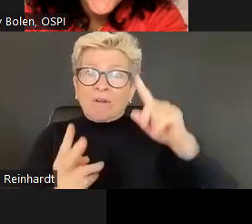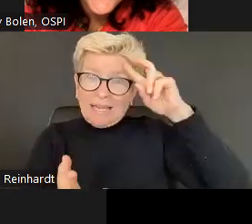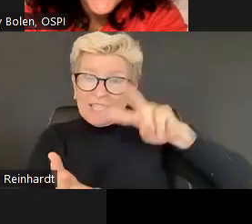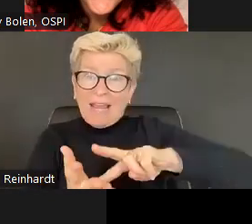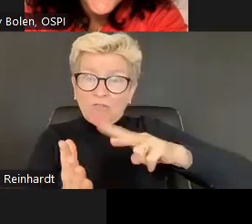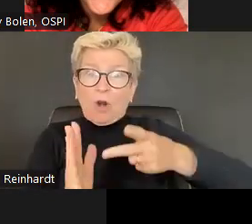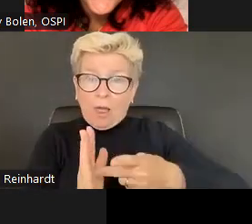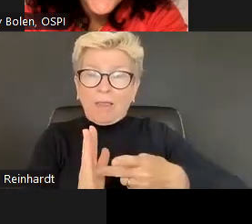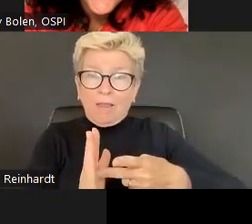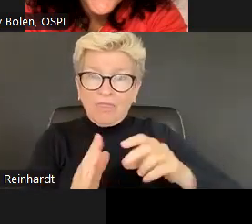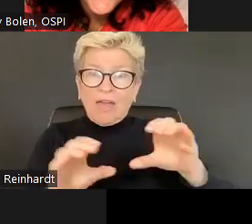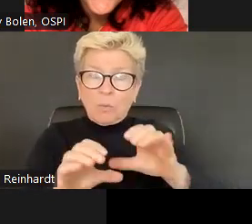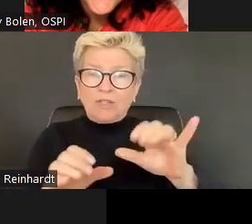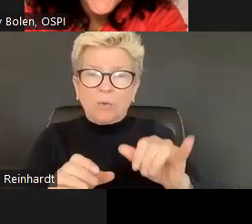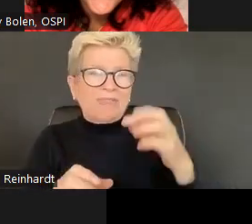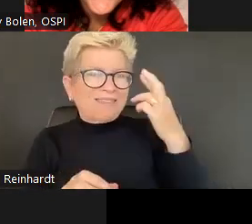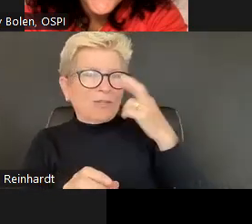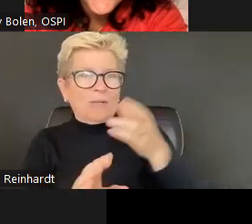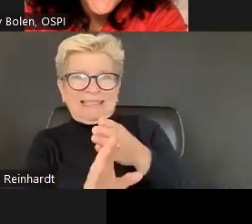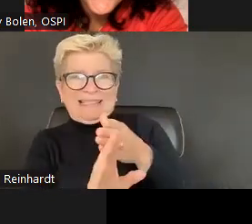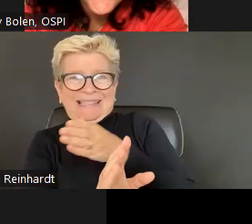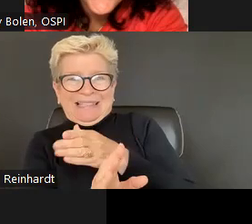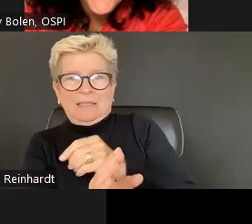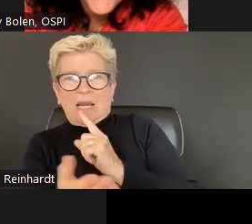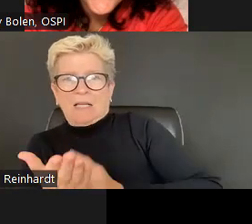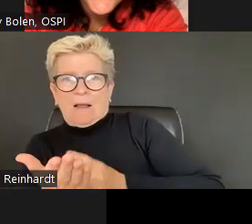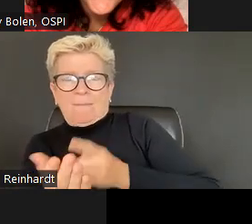Well, the first thing is we want to think about the practices that we are going to. Use an embed and how are we going to be intentional with that, right?